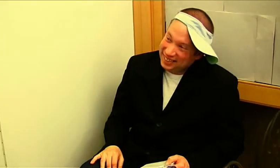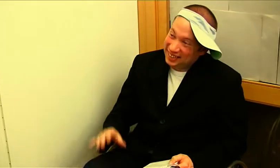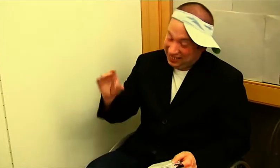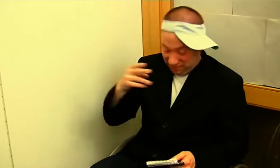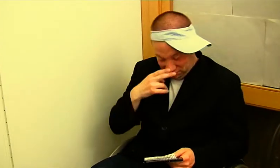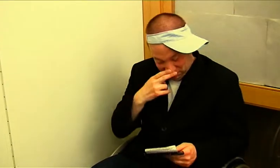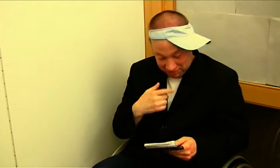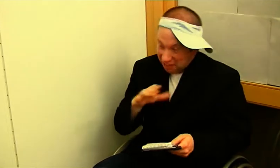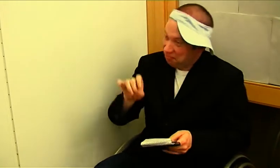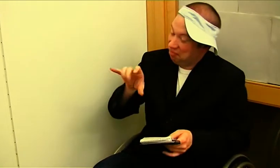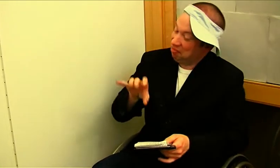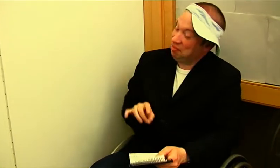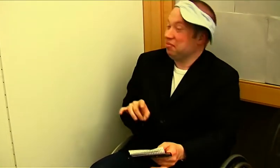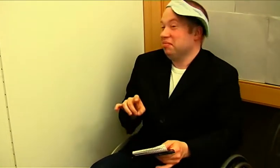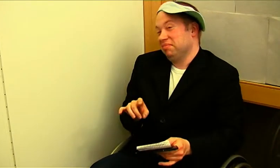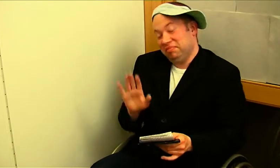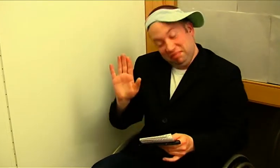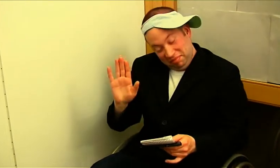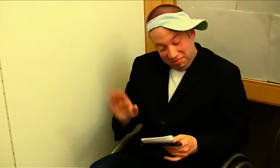Yes, look here what I've written down...